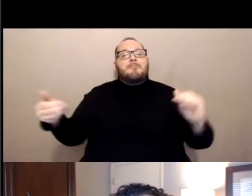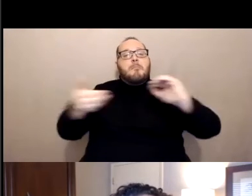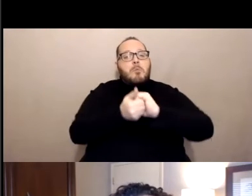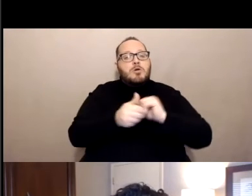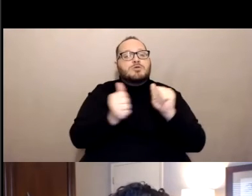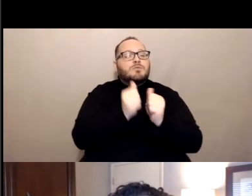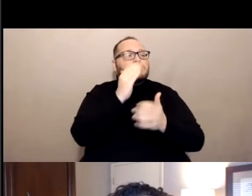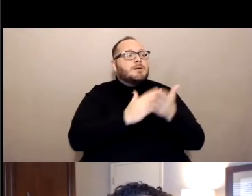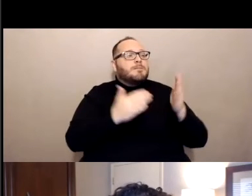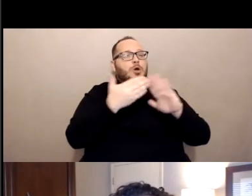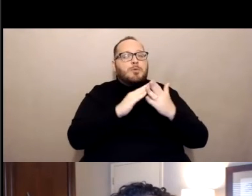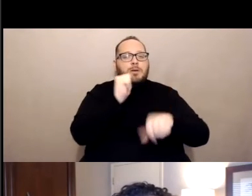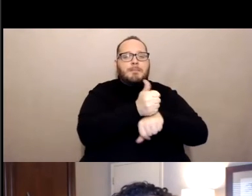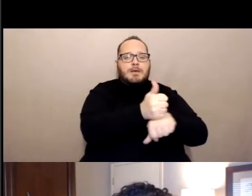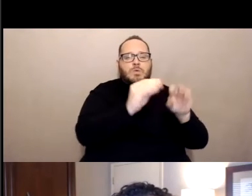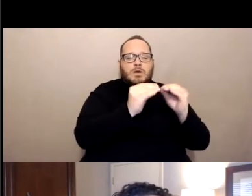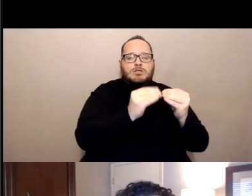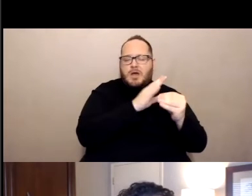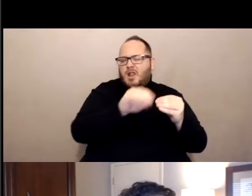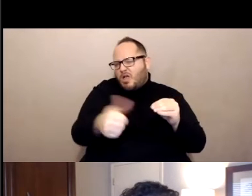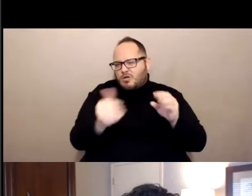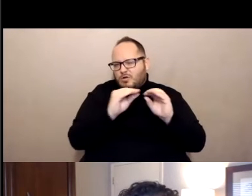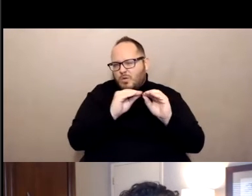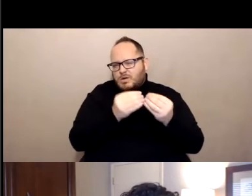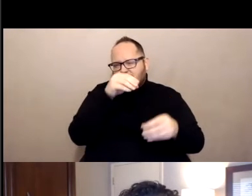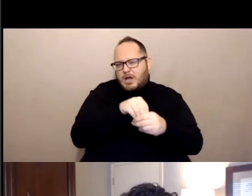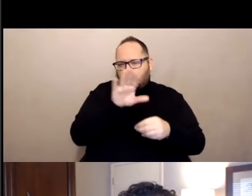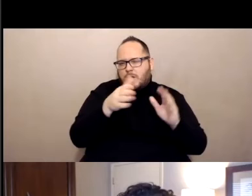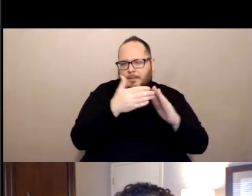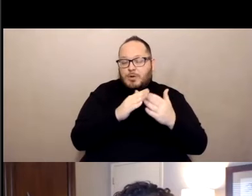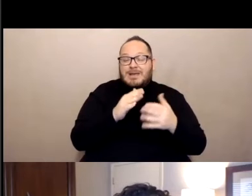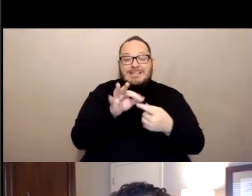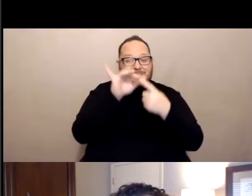and with other agencies in your community especially trusted messengers that can really